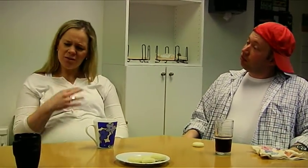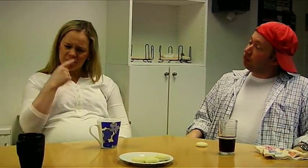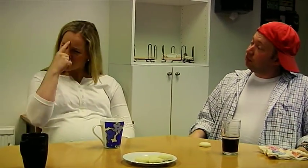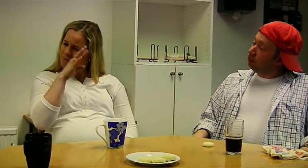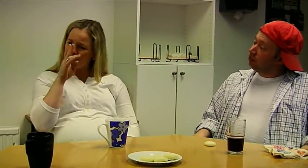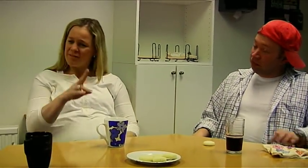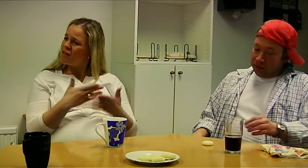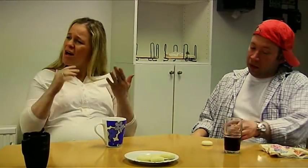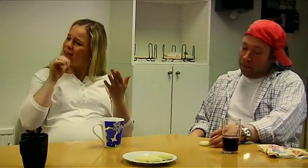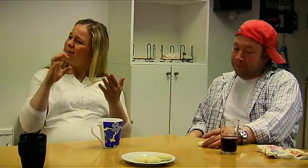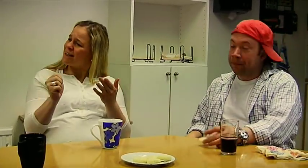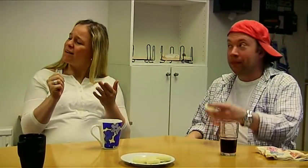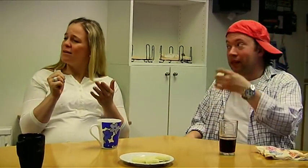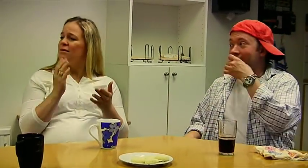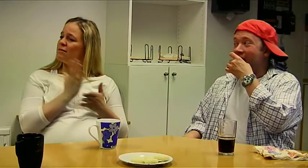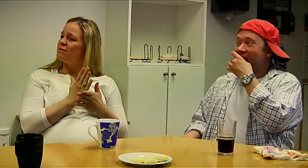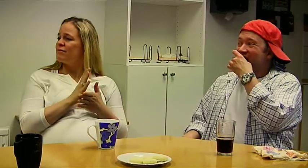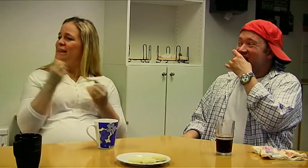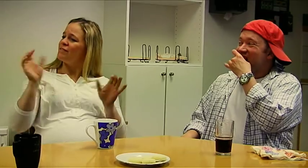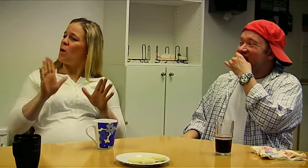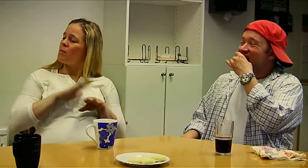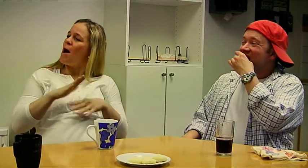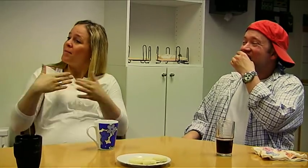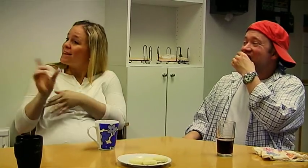Seriously, I think anders.se should offer health maintenance during working hours.